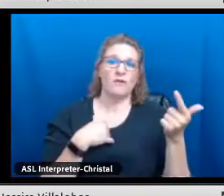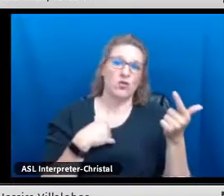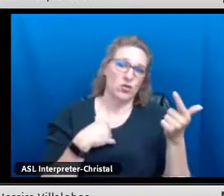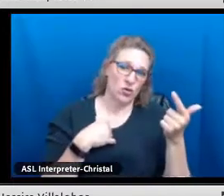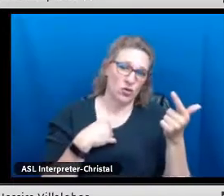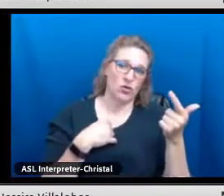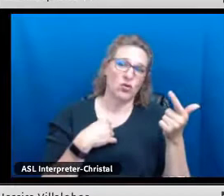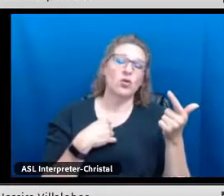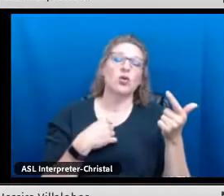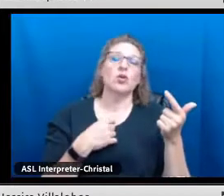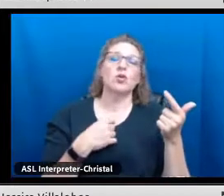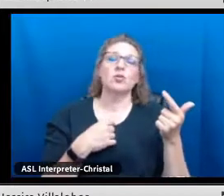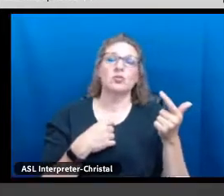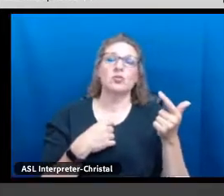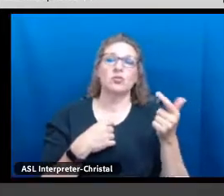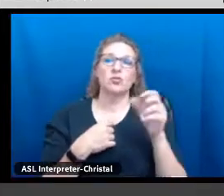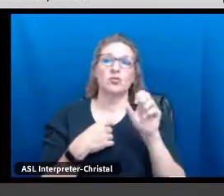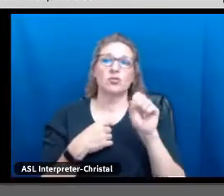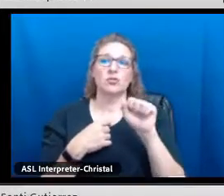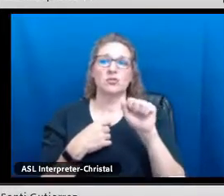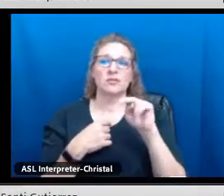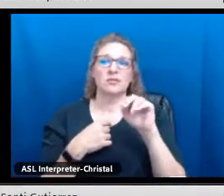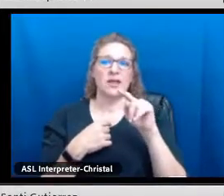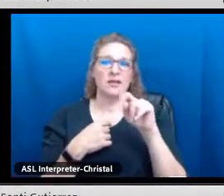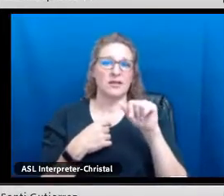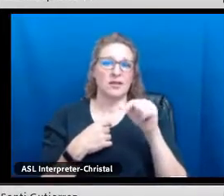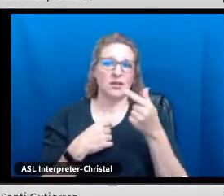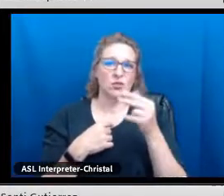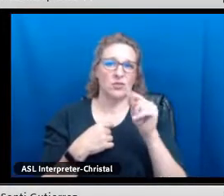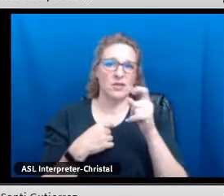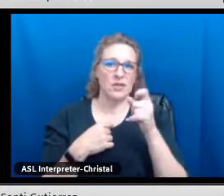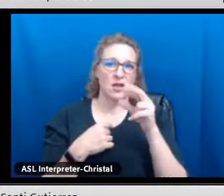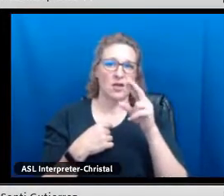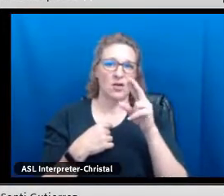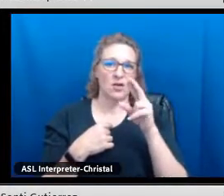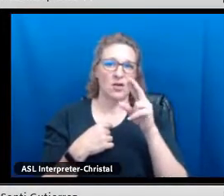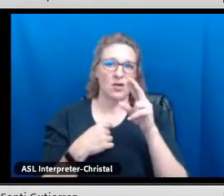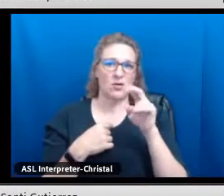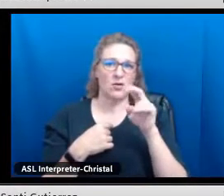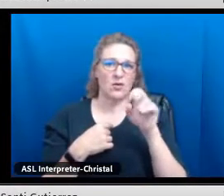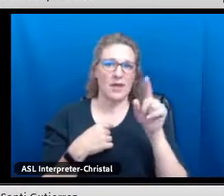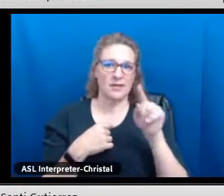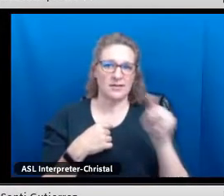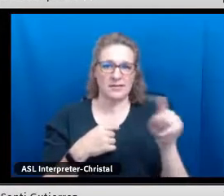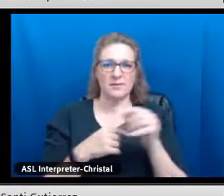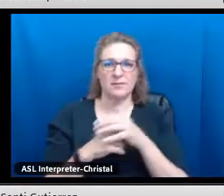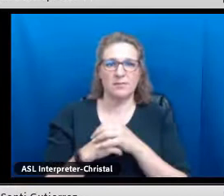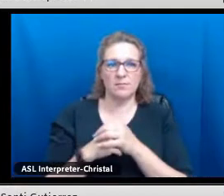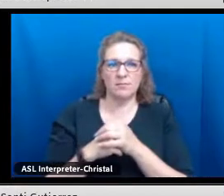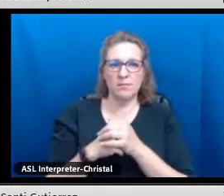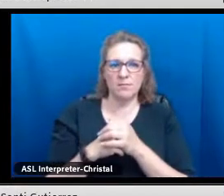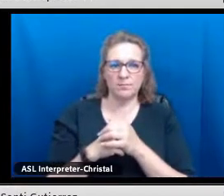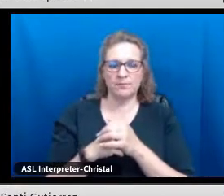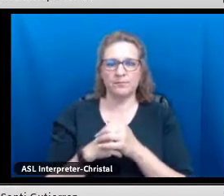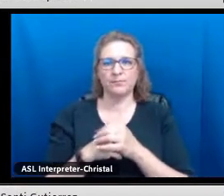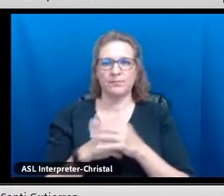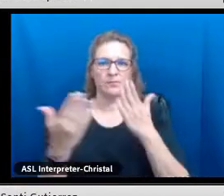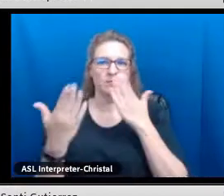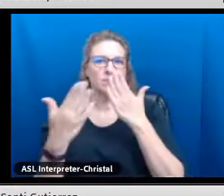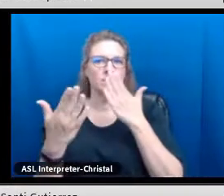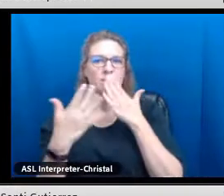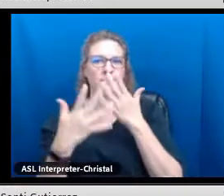With that said, I am going to turn it over to Santi Gutierrez from Clovis Municipal Schools.